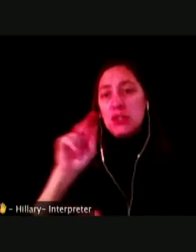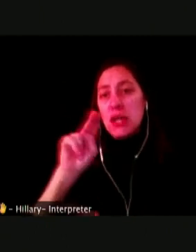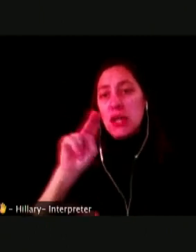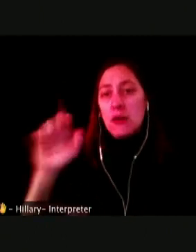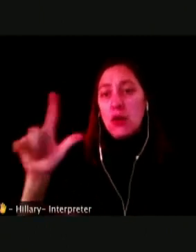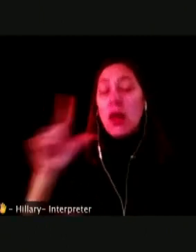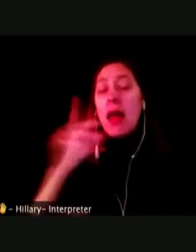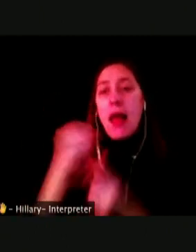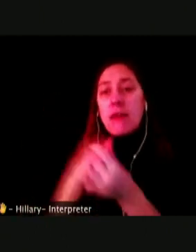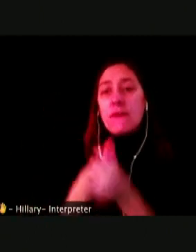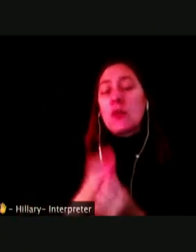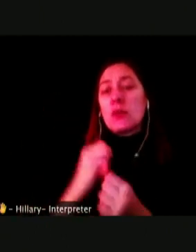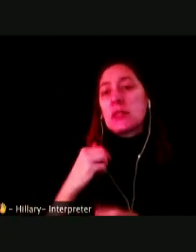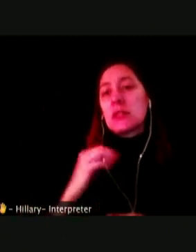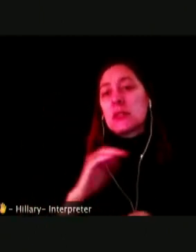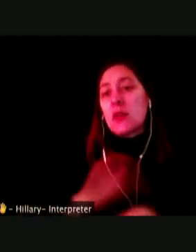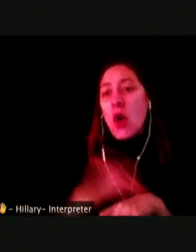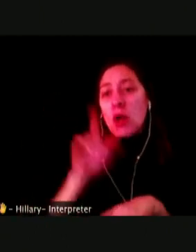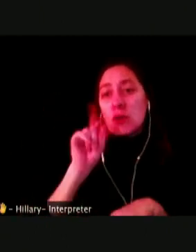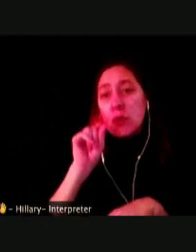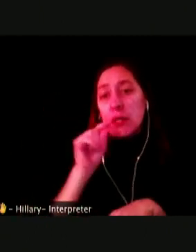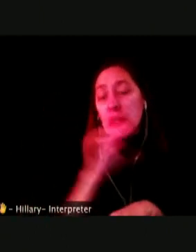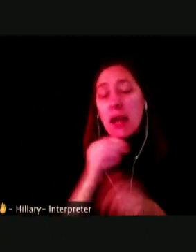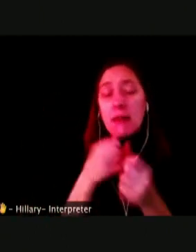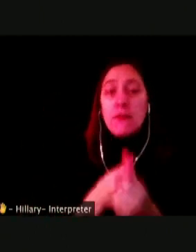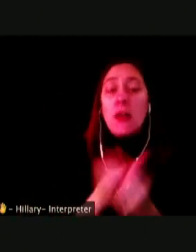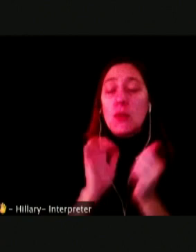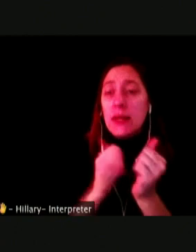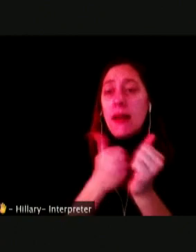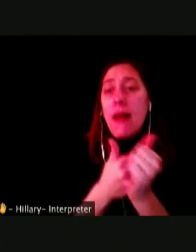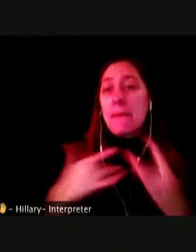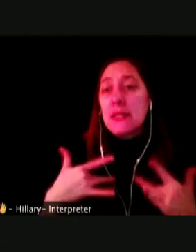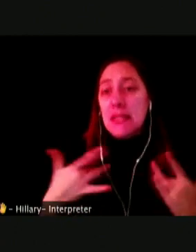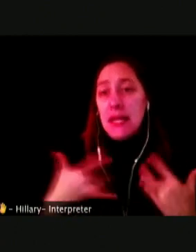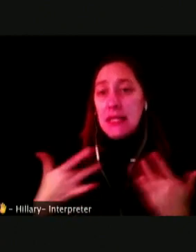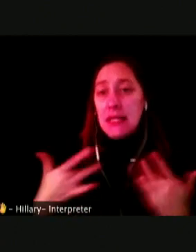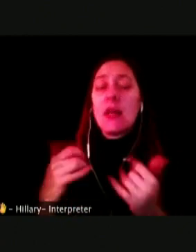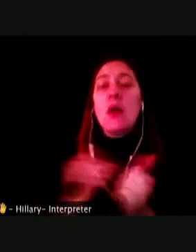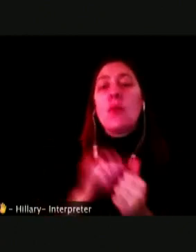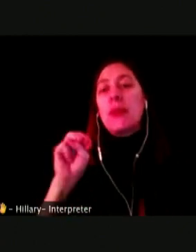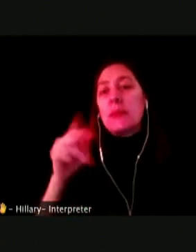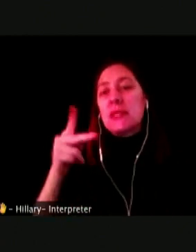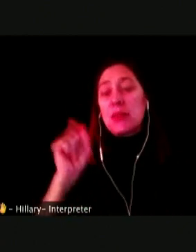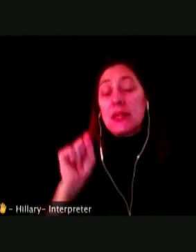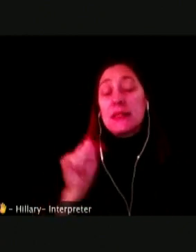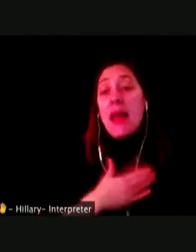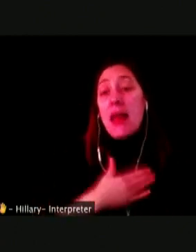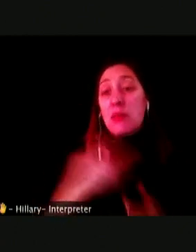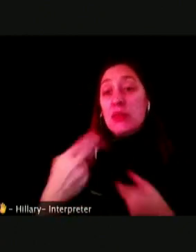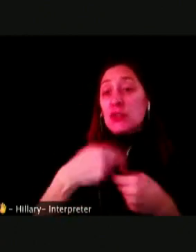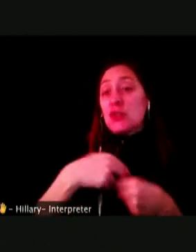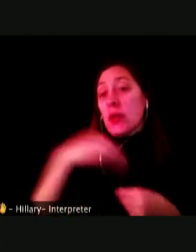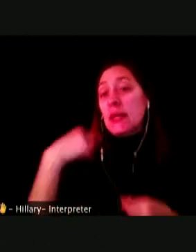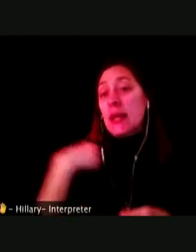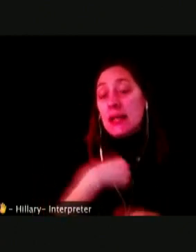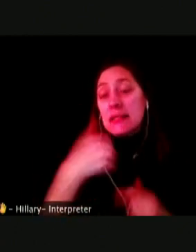MORE PROGRAMMING AND UPDATES FROM MCPS. AND PLEASE JOIN US NEXT TIME ON MCPS WAY MAKING.